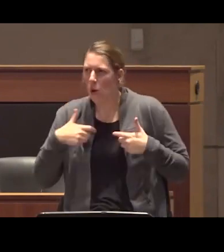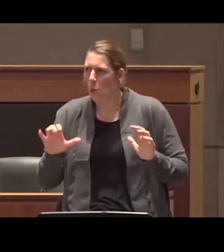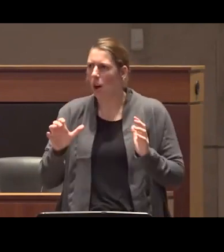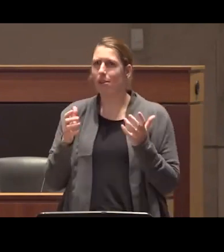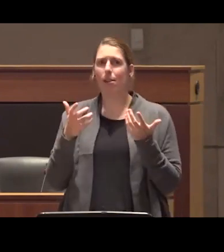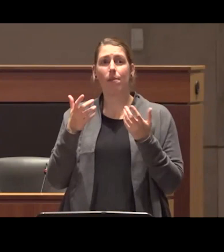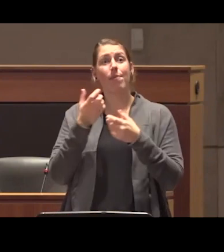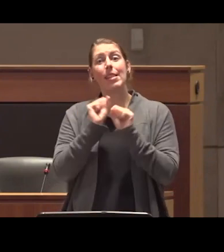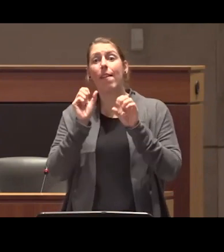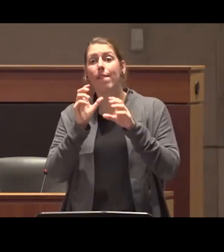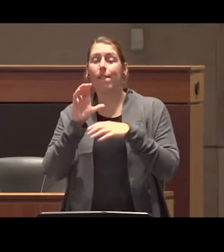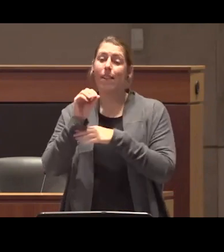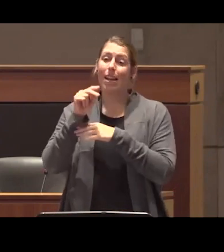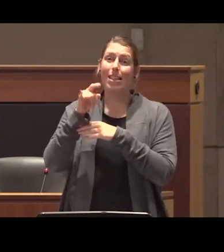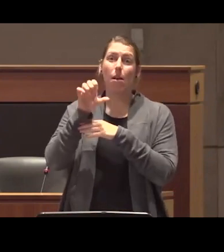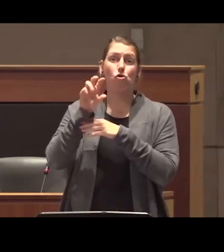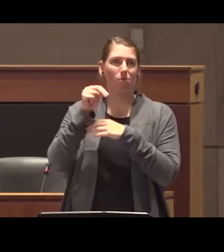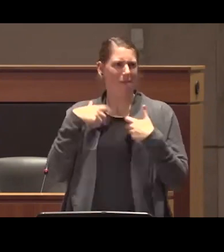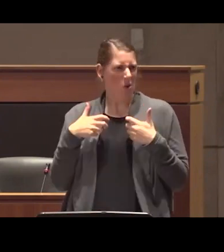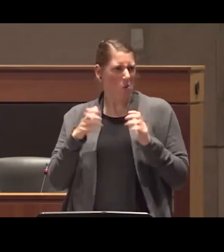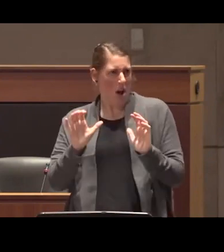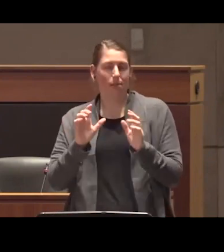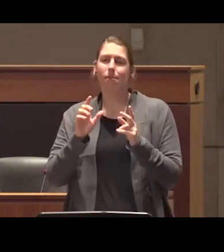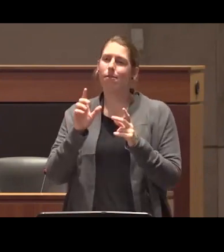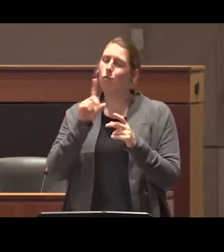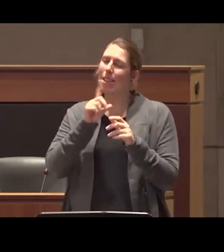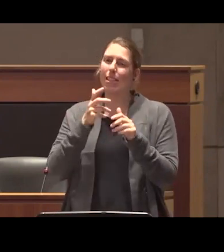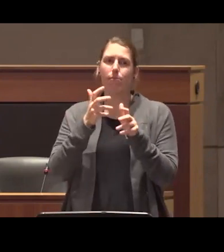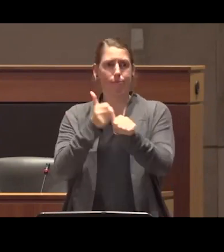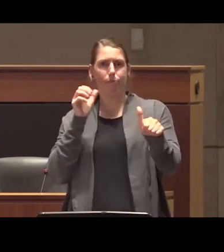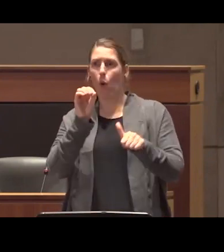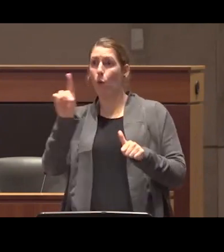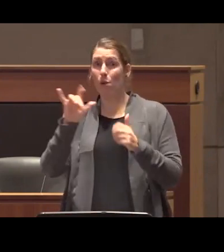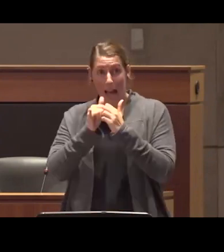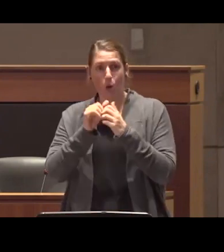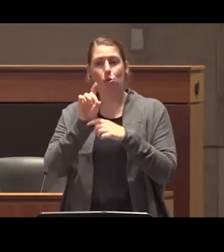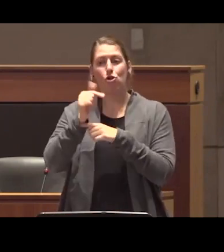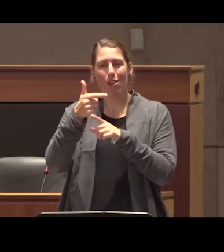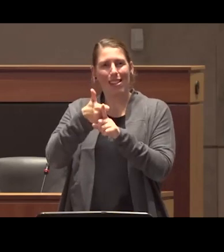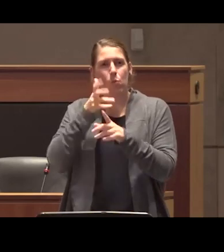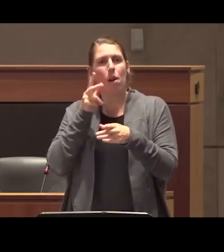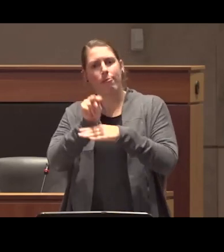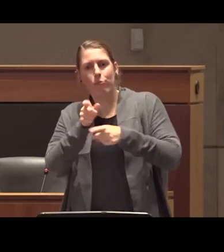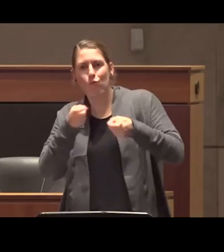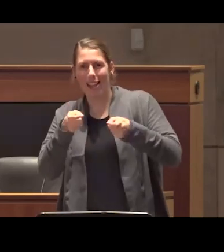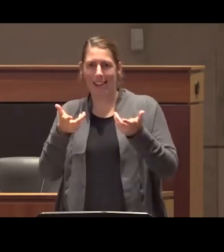consumption sites I want us to prevent overdose uh by regulating the drug Supply and by redirecting